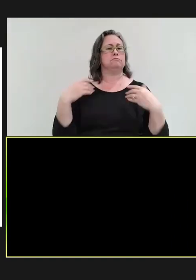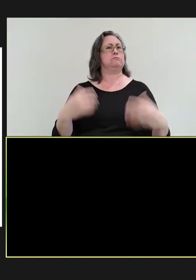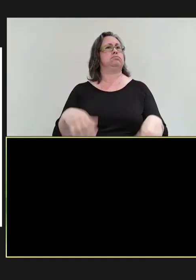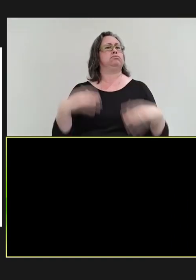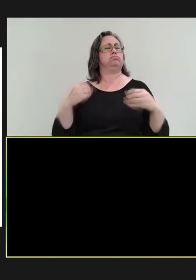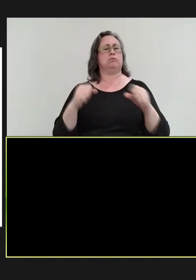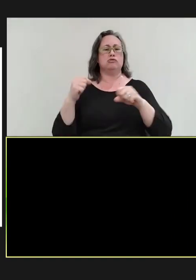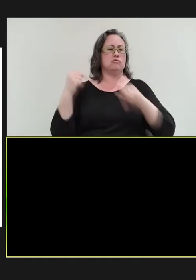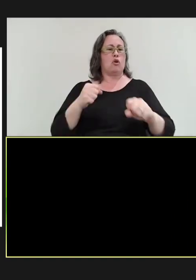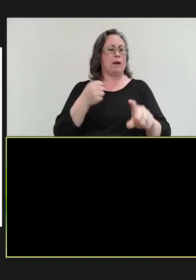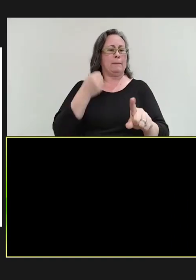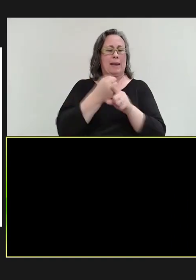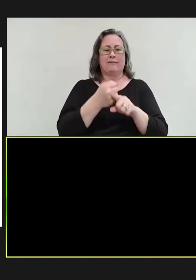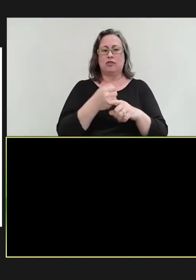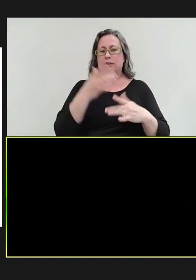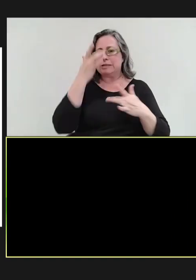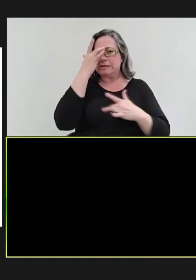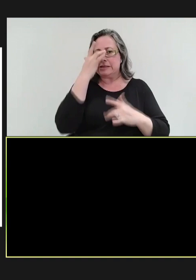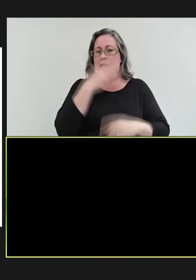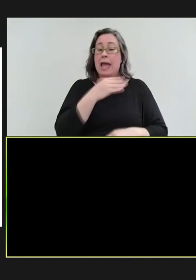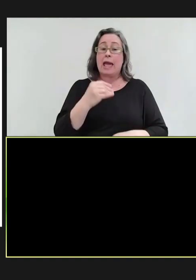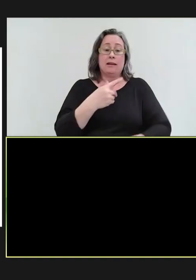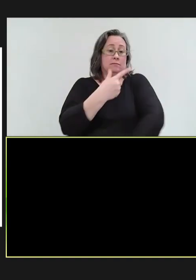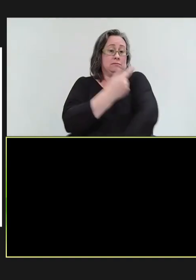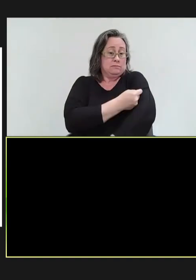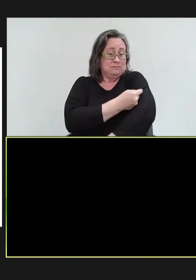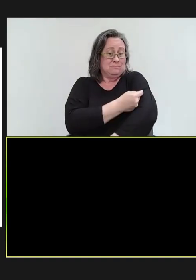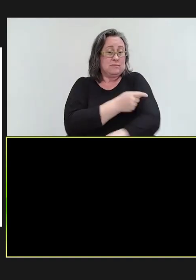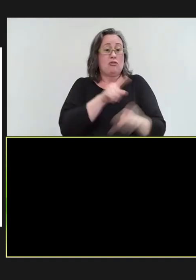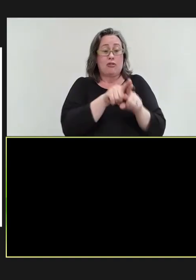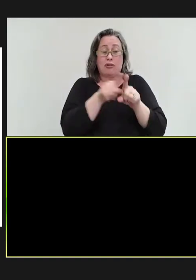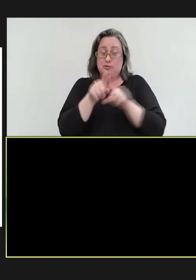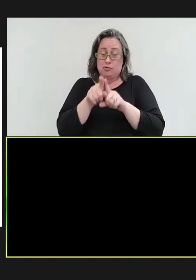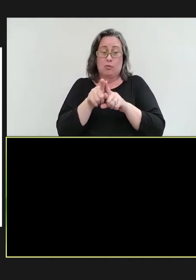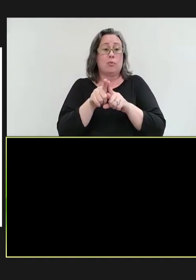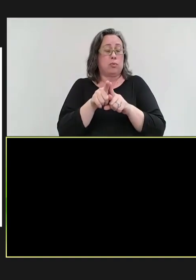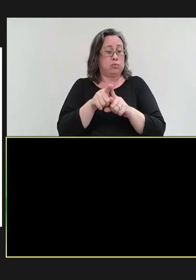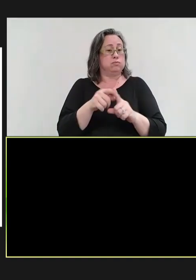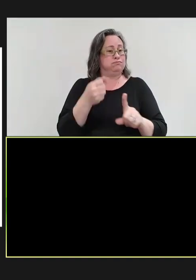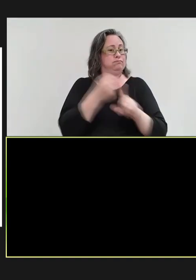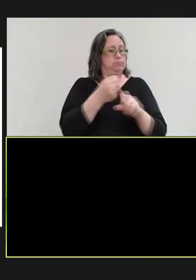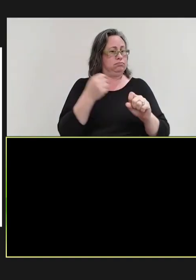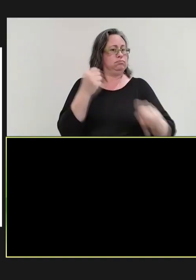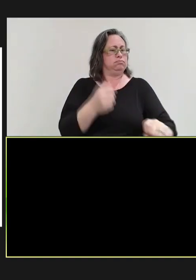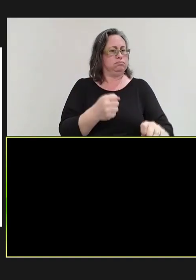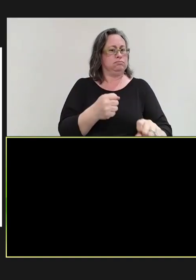vaccine is also incredibly impactful, being safe and effective. So, from the global perspective,